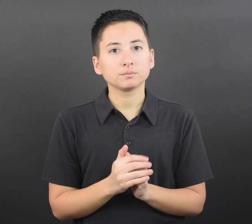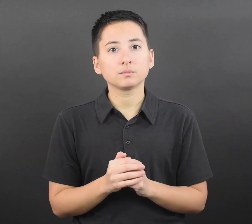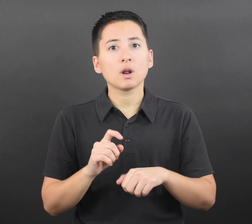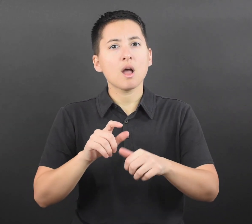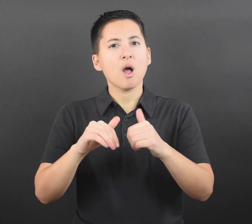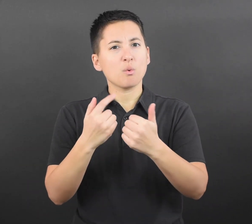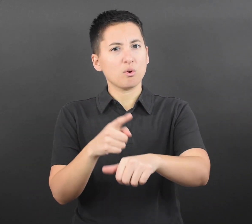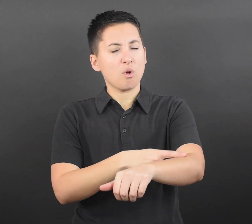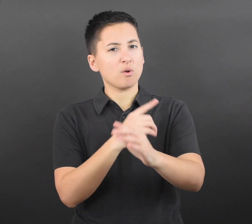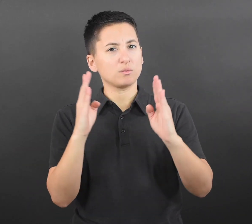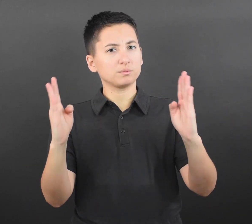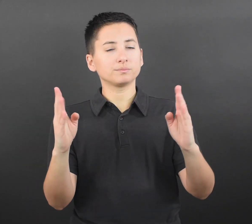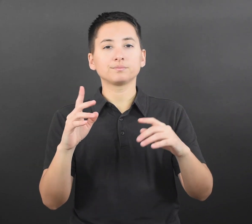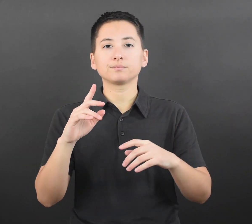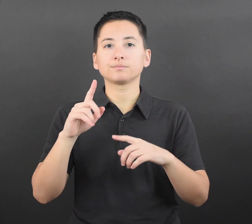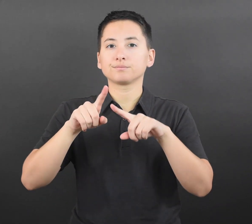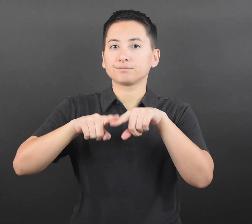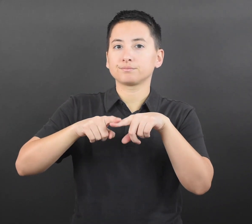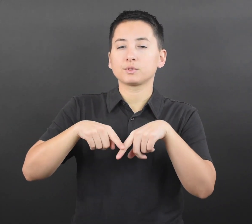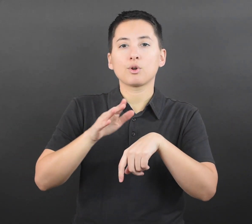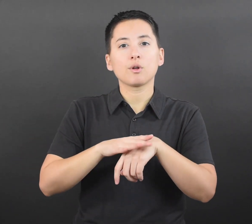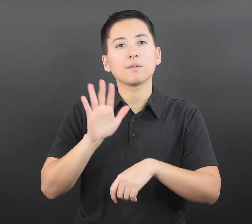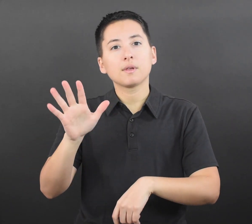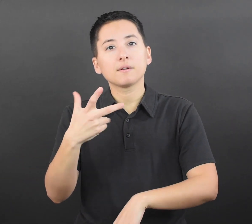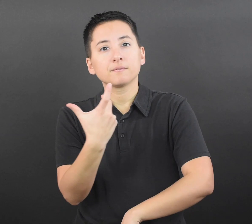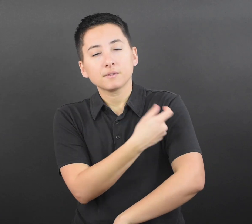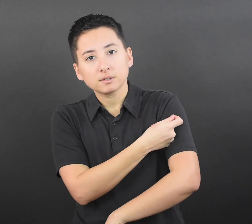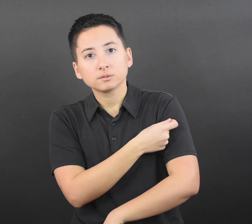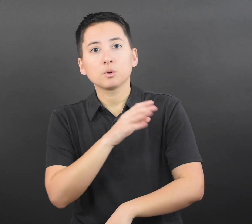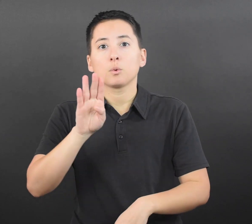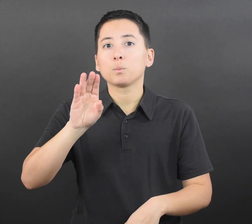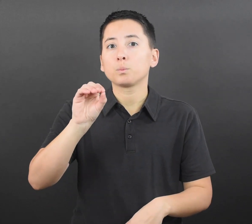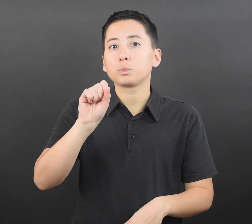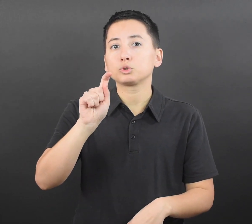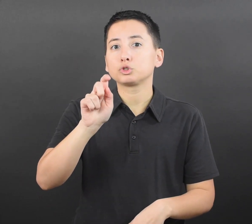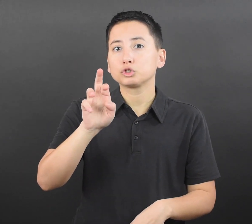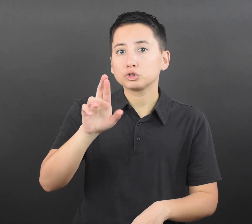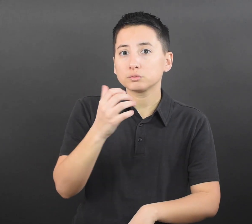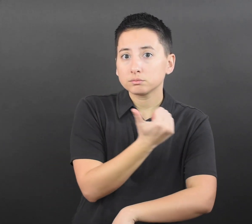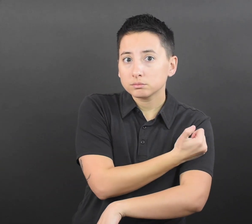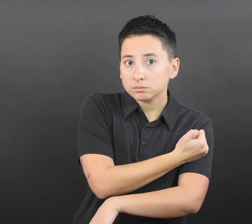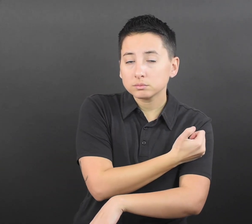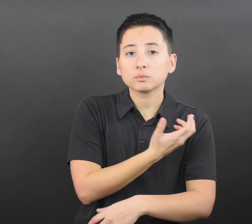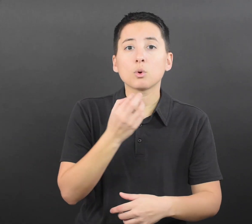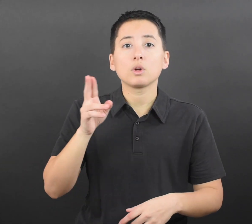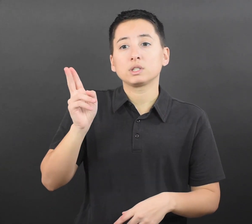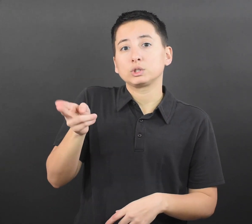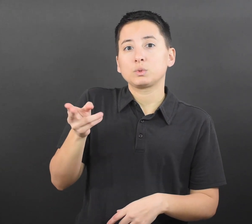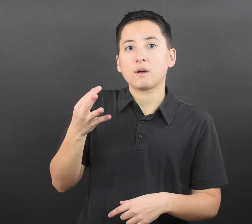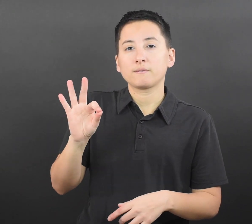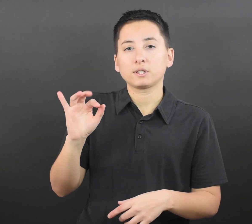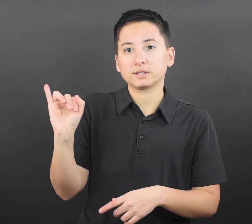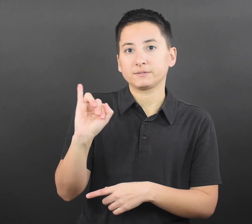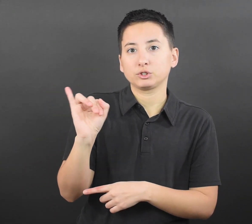based on their vaccination and booster status or history of prior infection in the past 90 days.